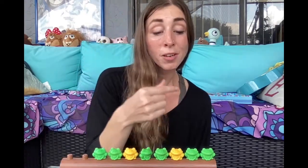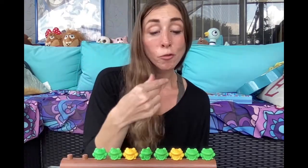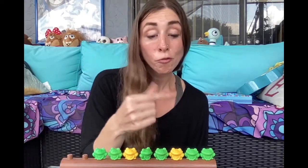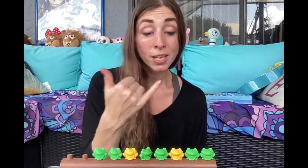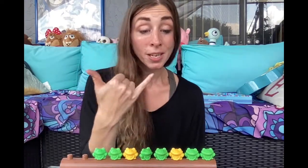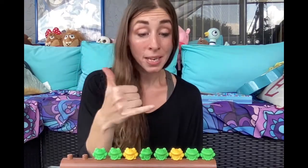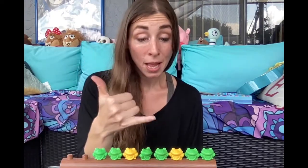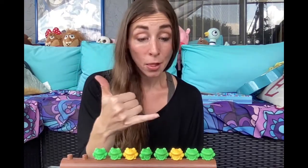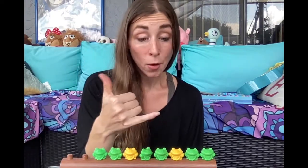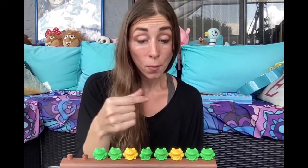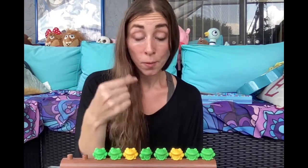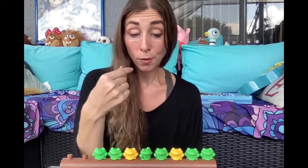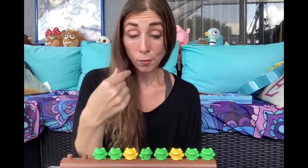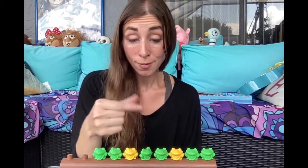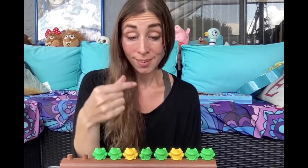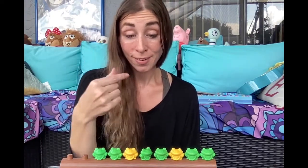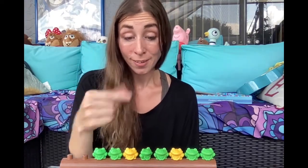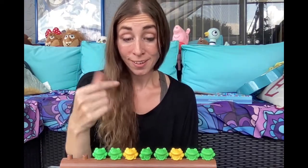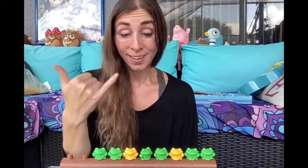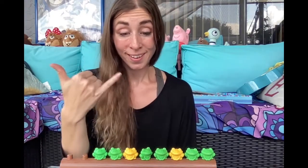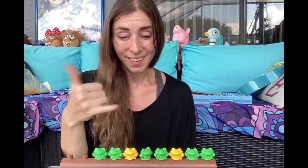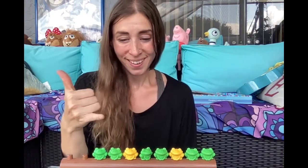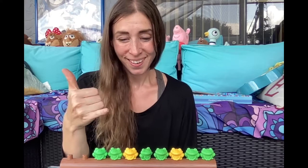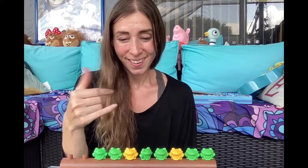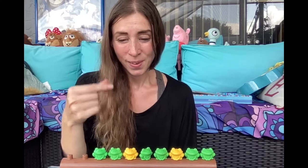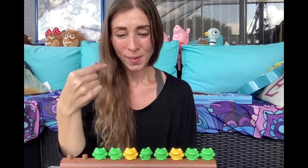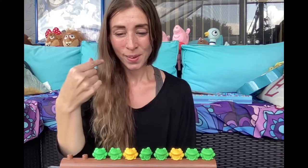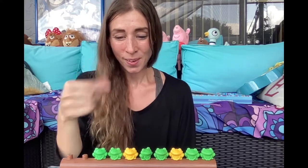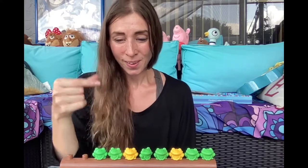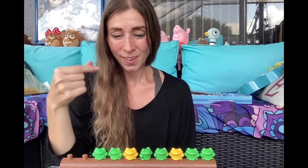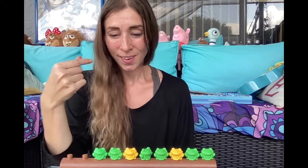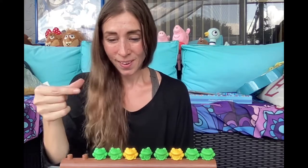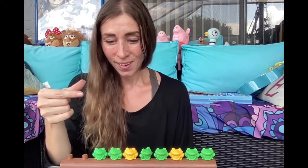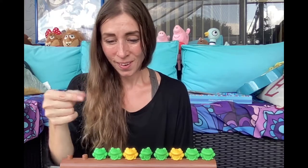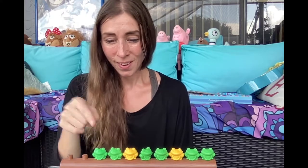Green green yellow green green yellow green green...